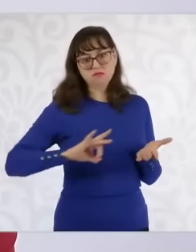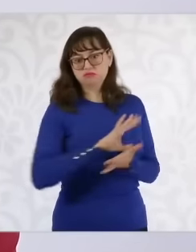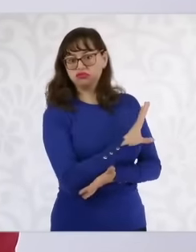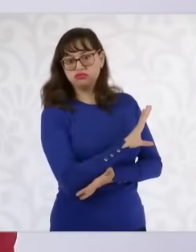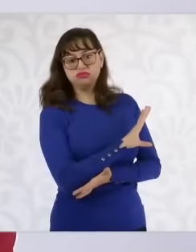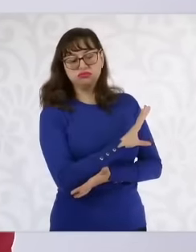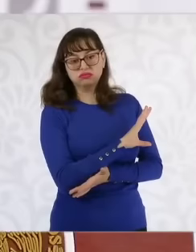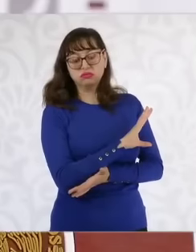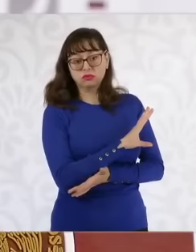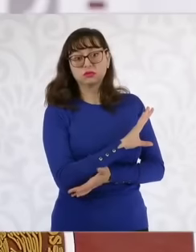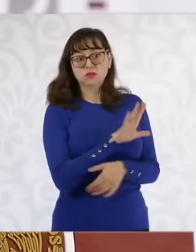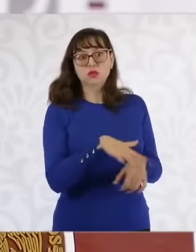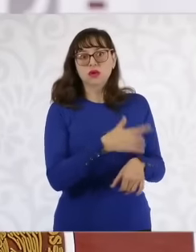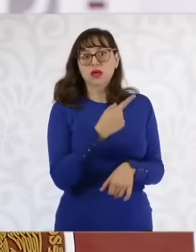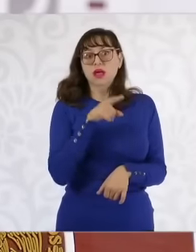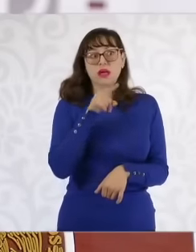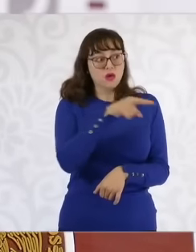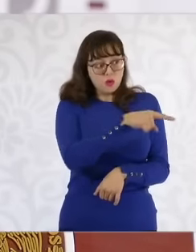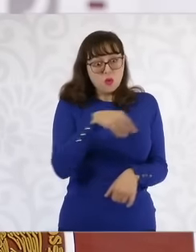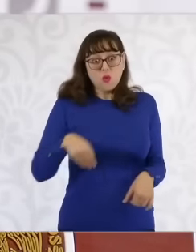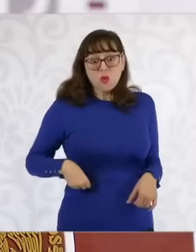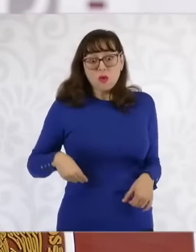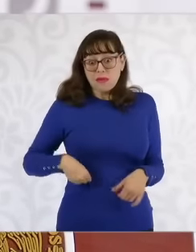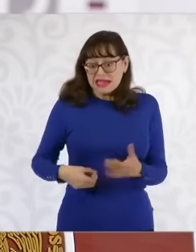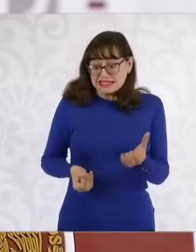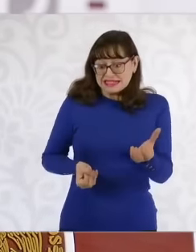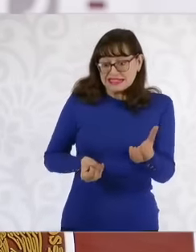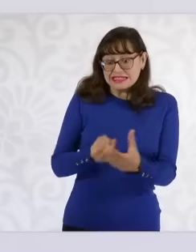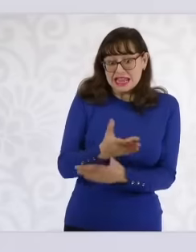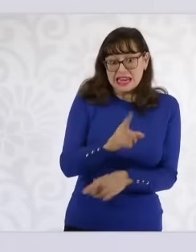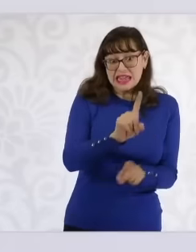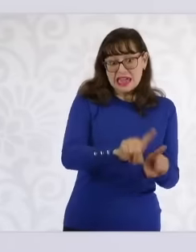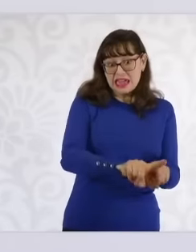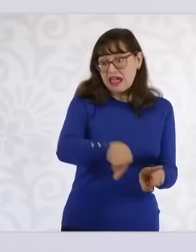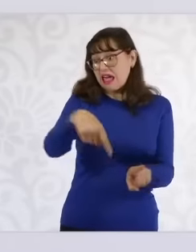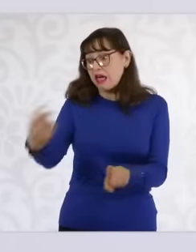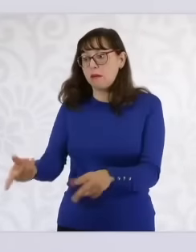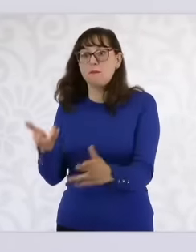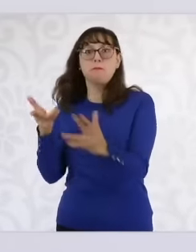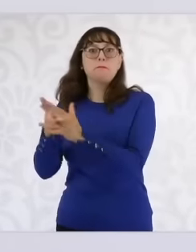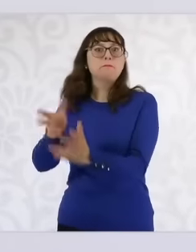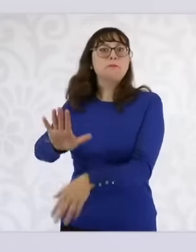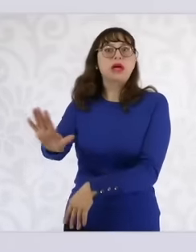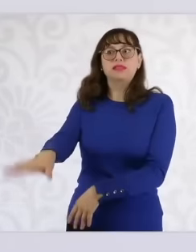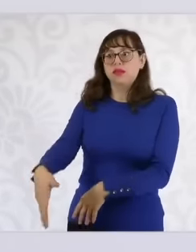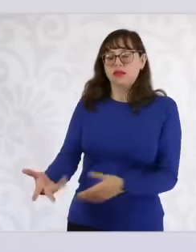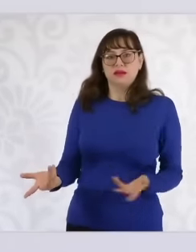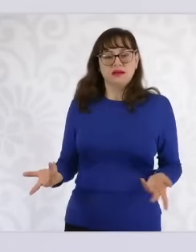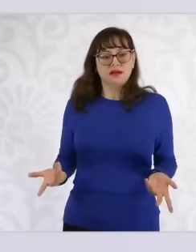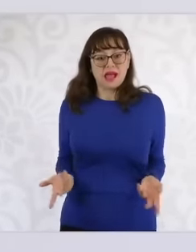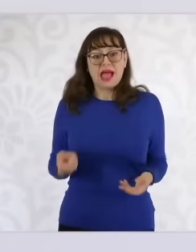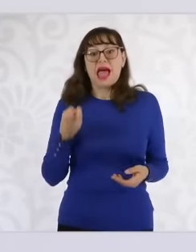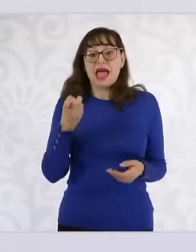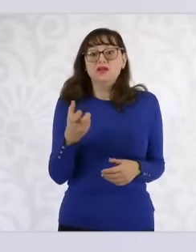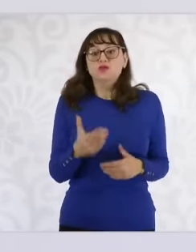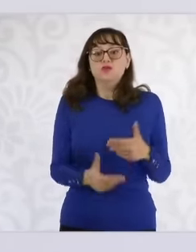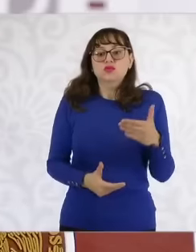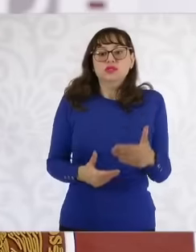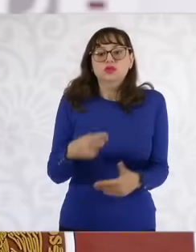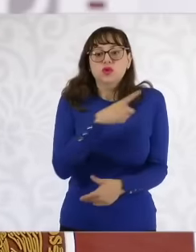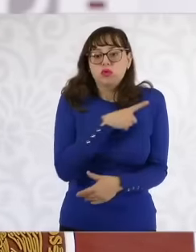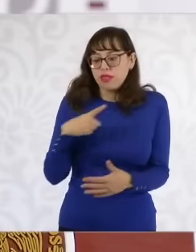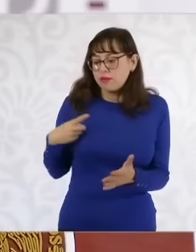processes of reducing impunity in violence against women have to be